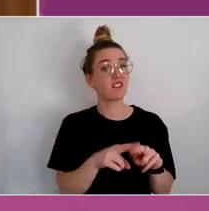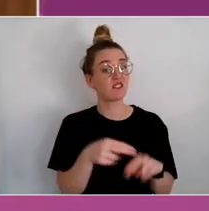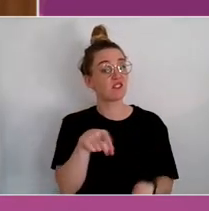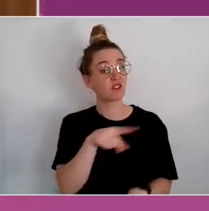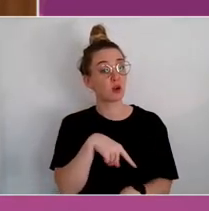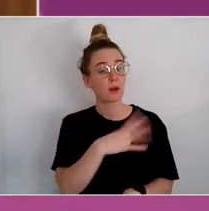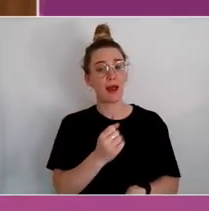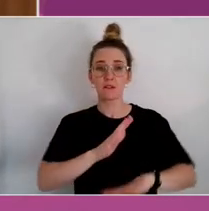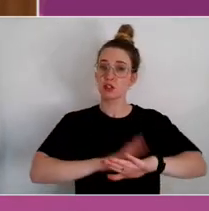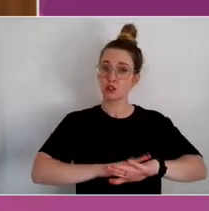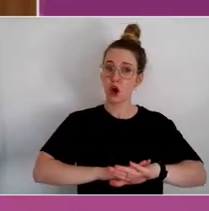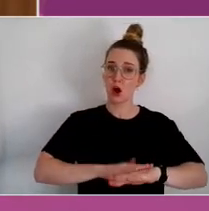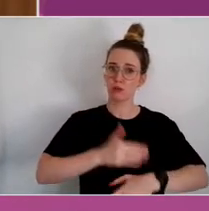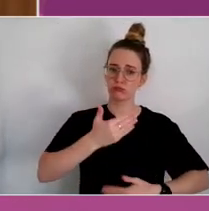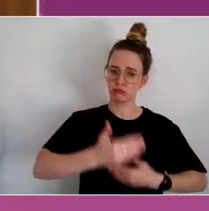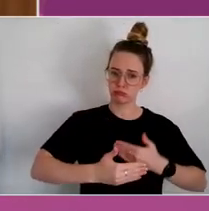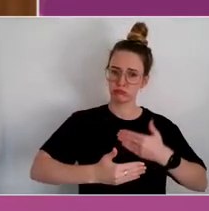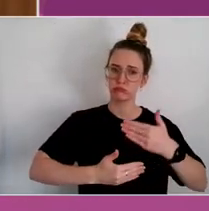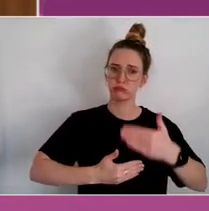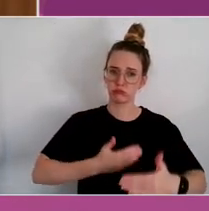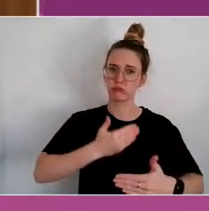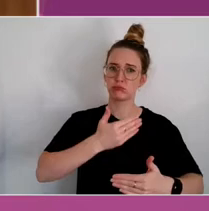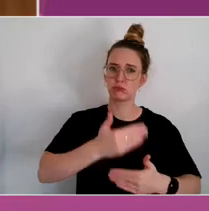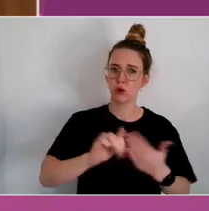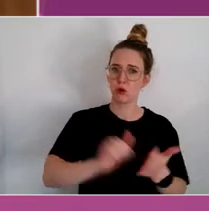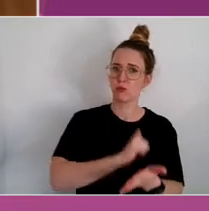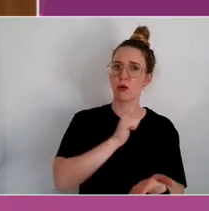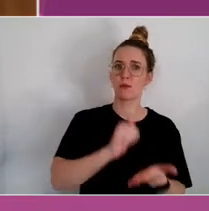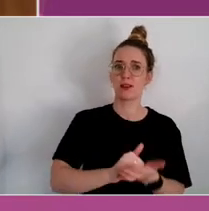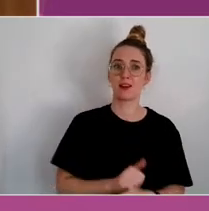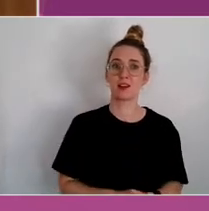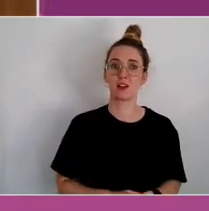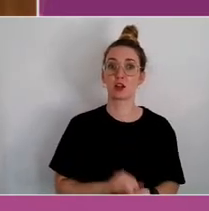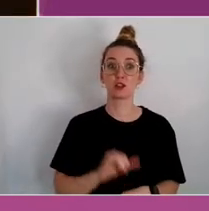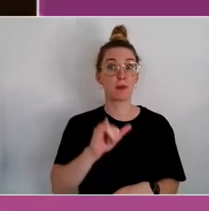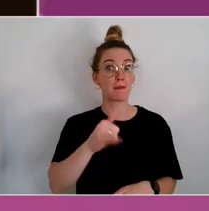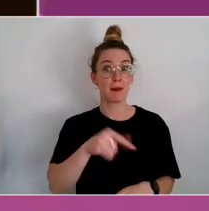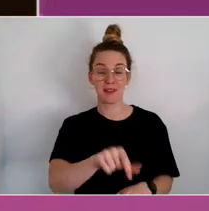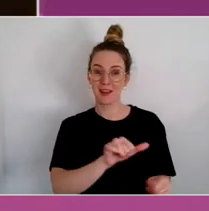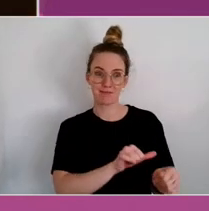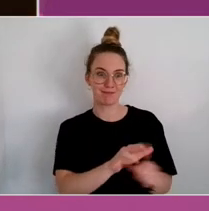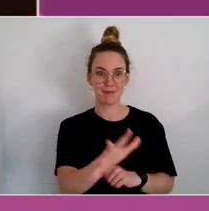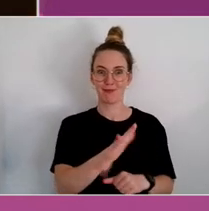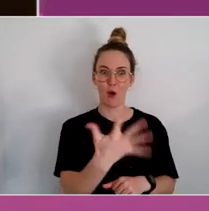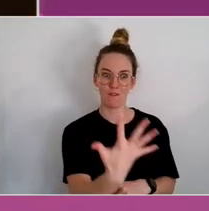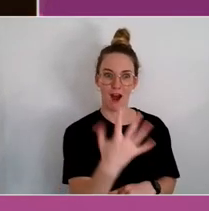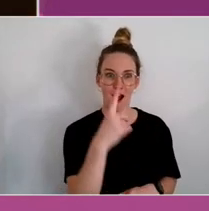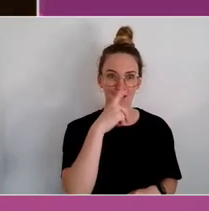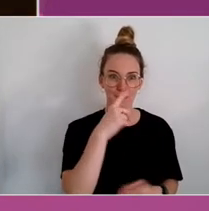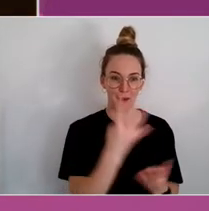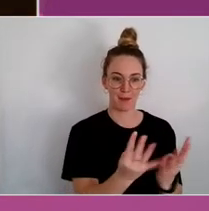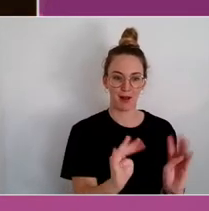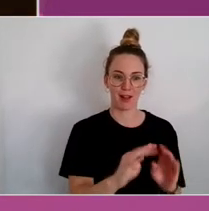But they may be spectacular for five people in a small group because we've invested a